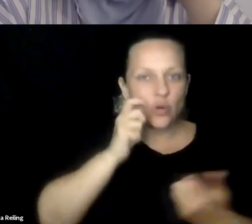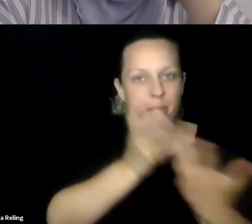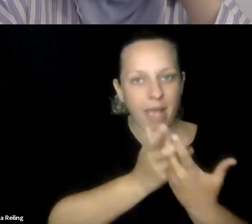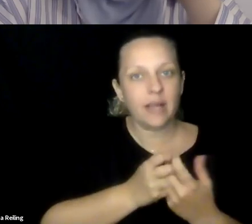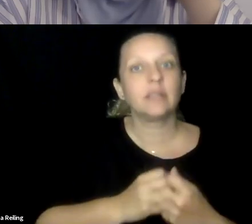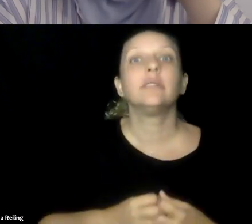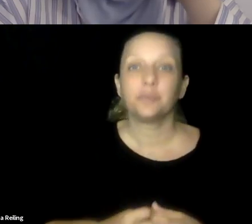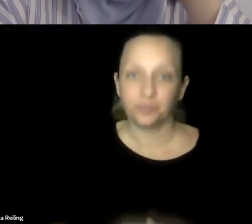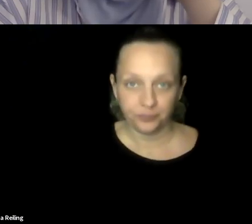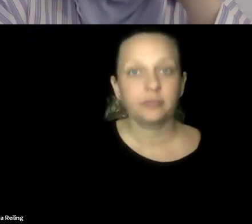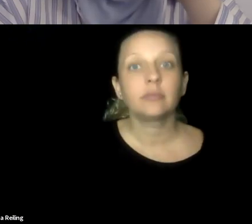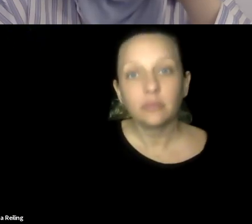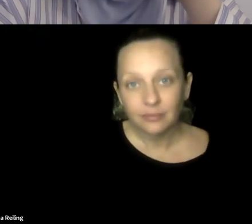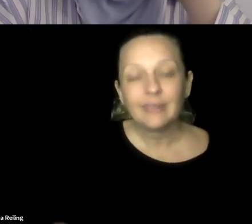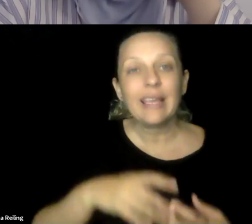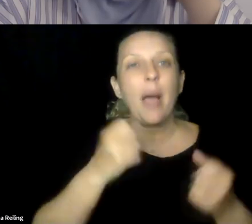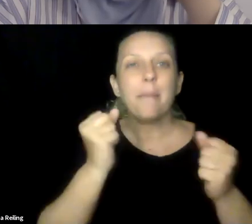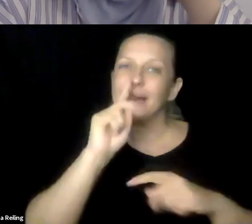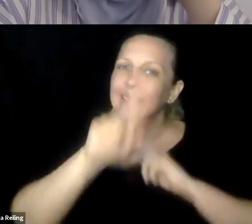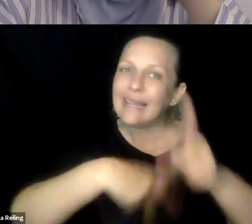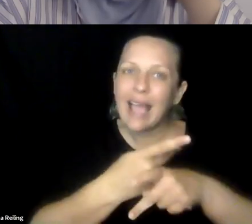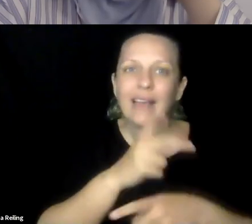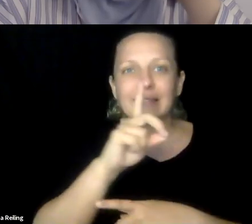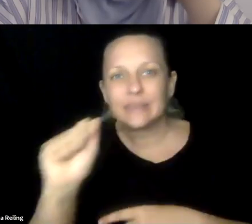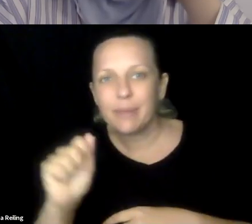To make sure we understand all the needs and context, including